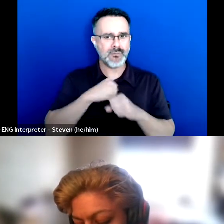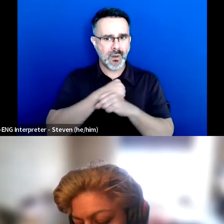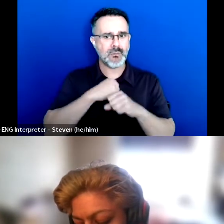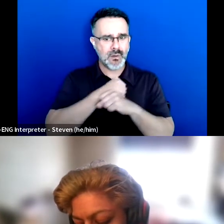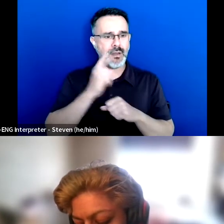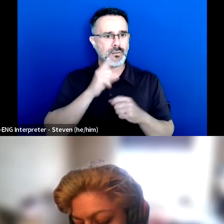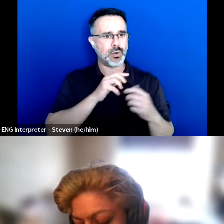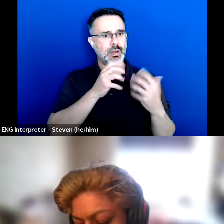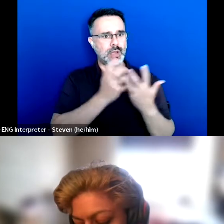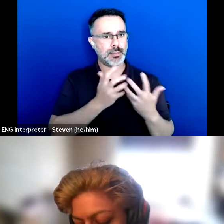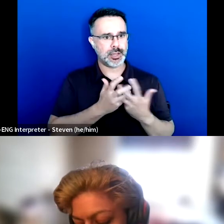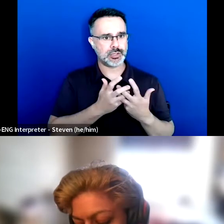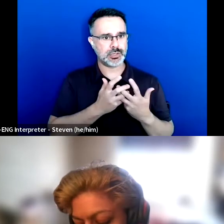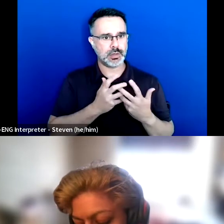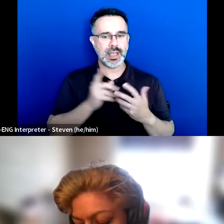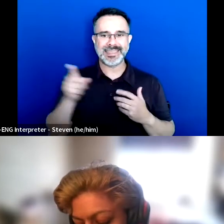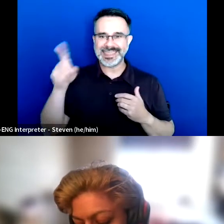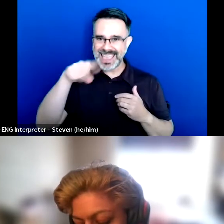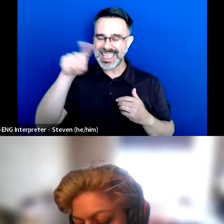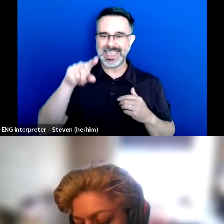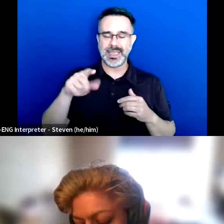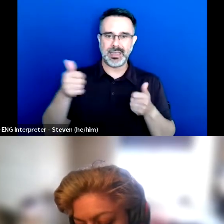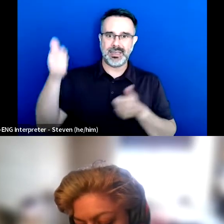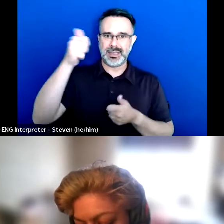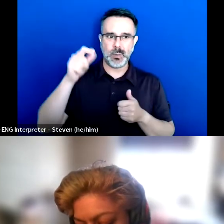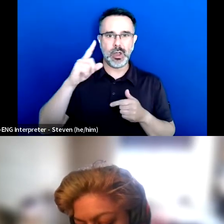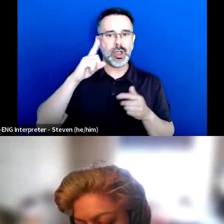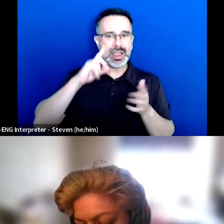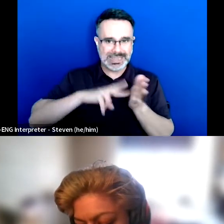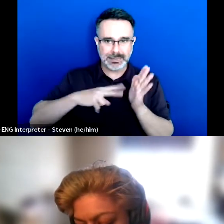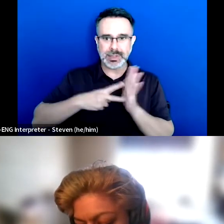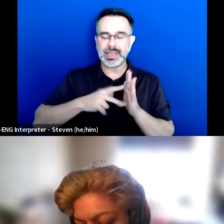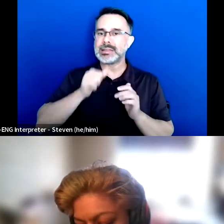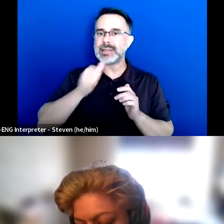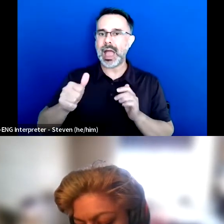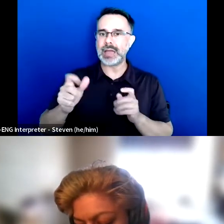that actually they were deliberately not giving me just for the sake of not giving them